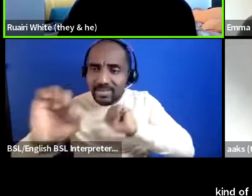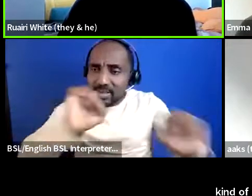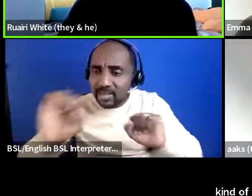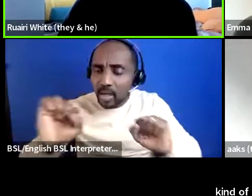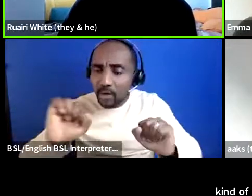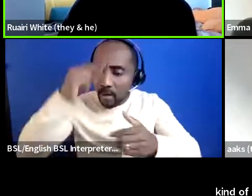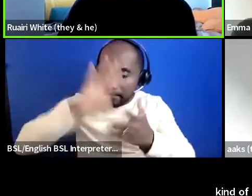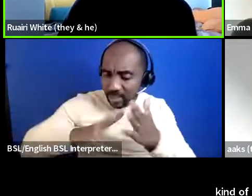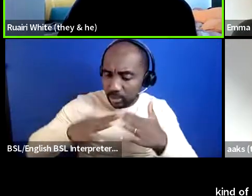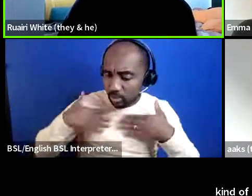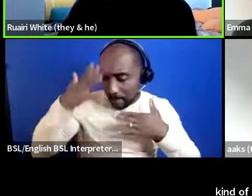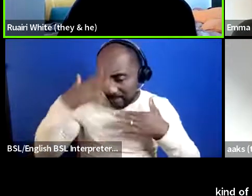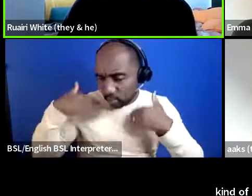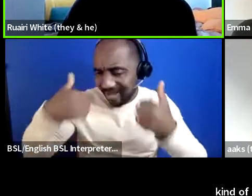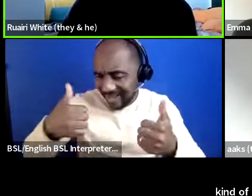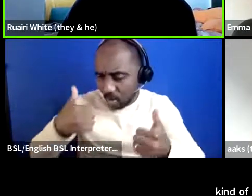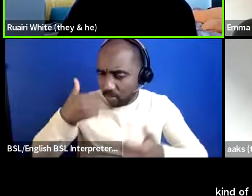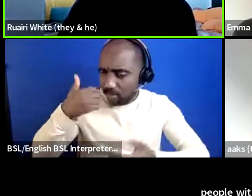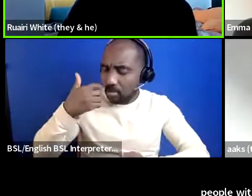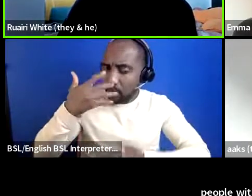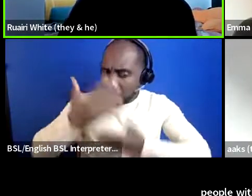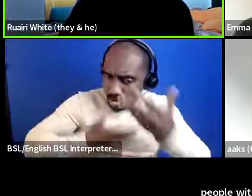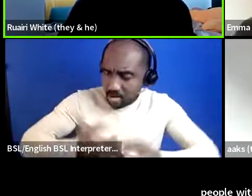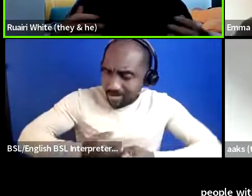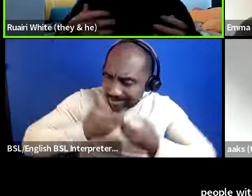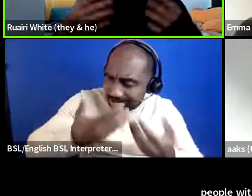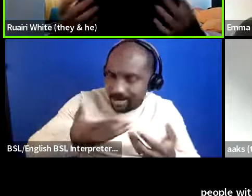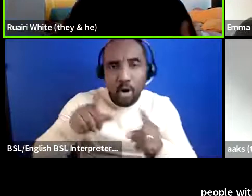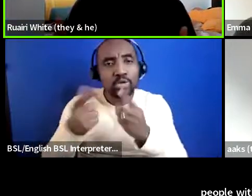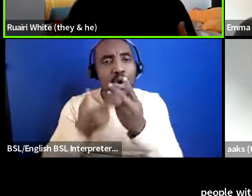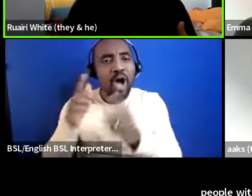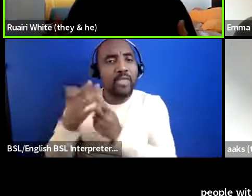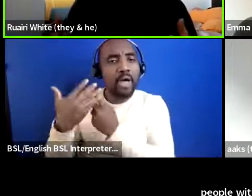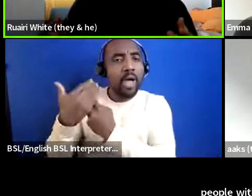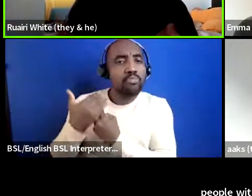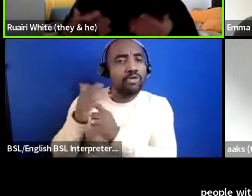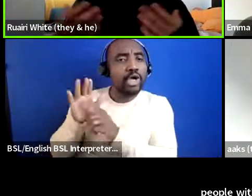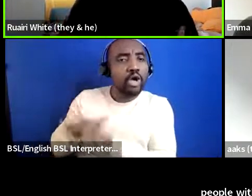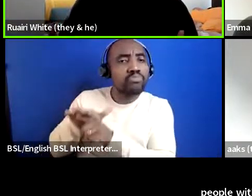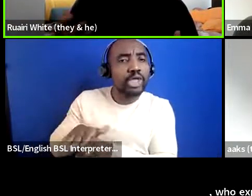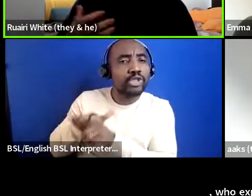who experience other kinds of oppression to to constantly be um narrativizing and